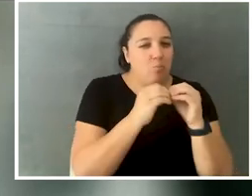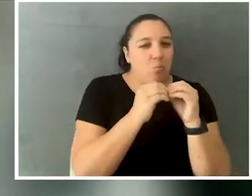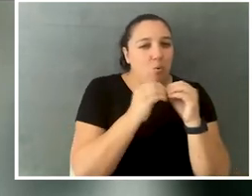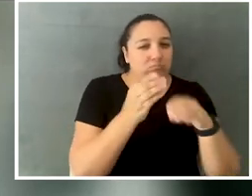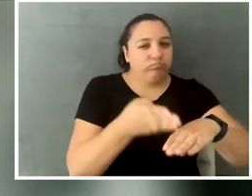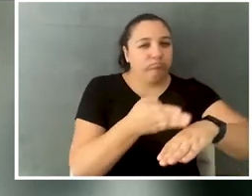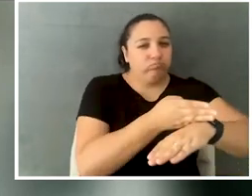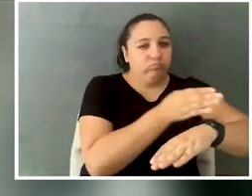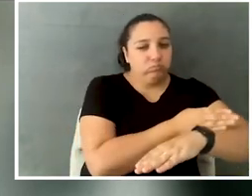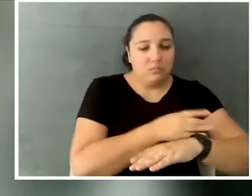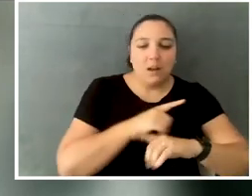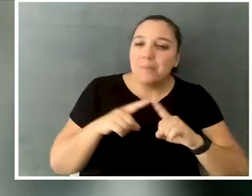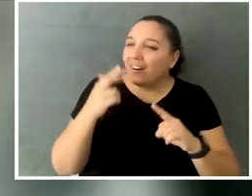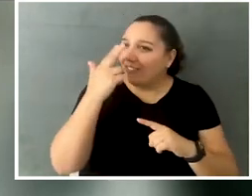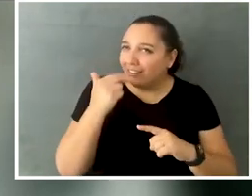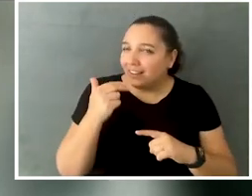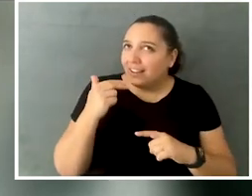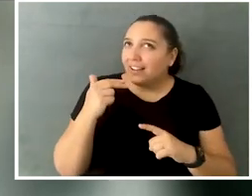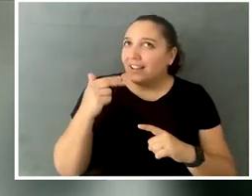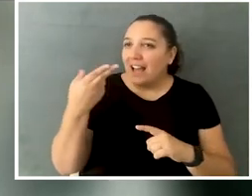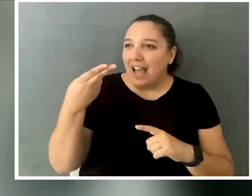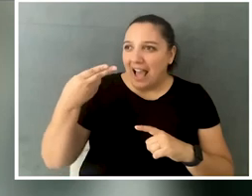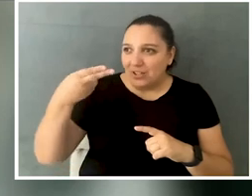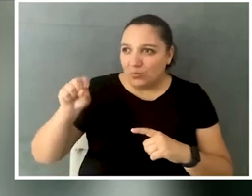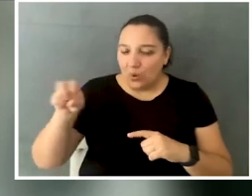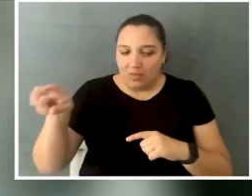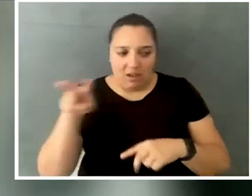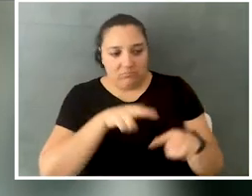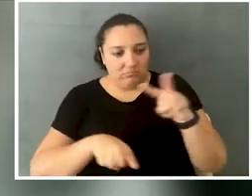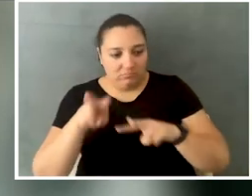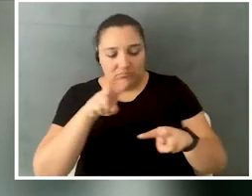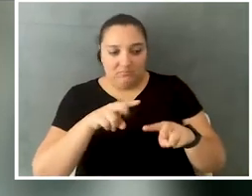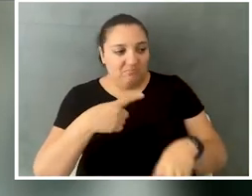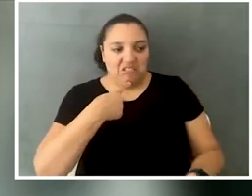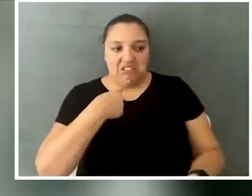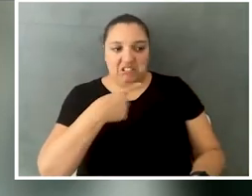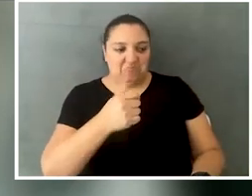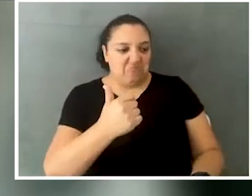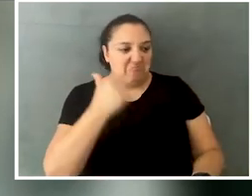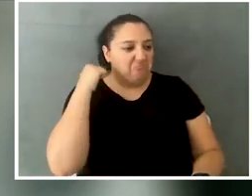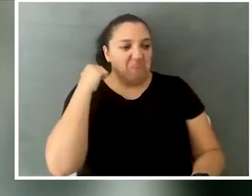but because of the fact that my high school explicitly refused accommodations point blank, period,